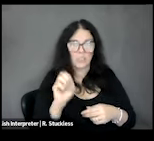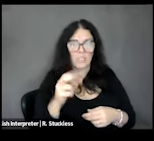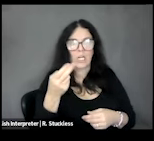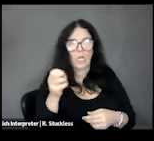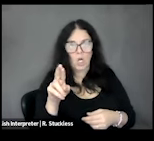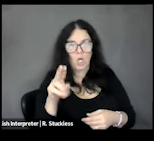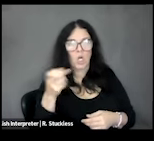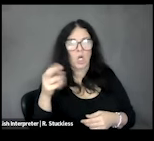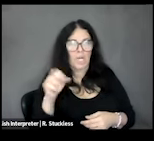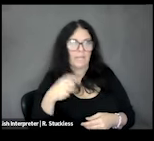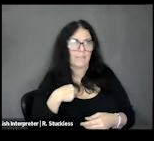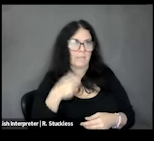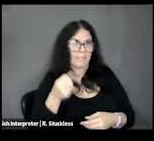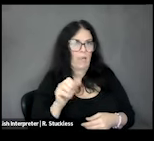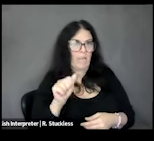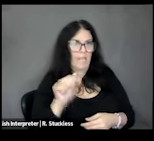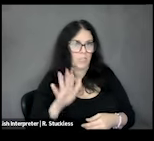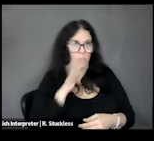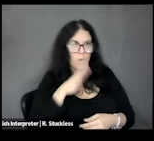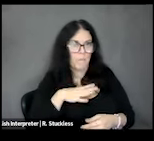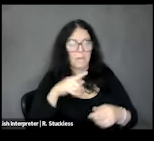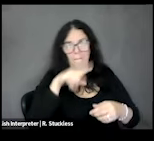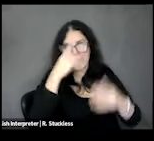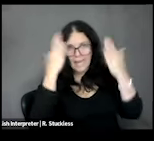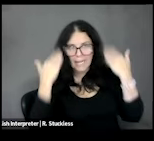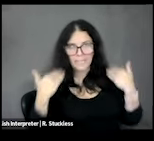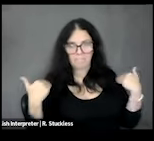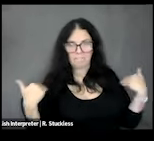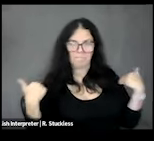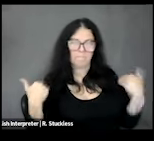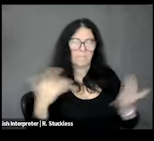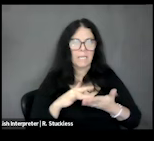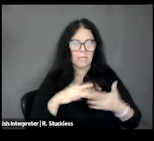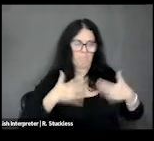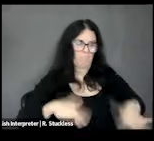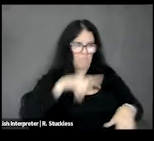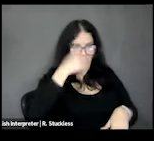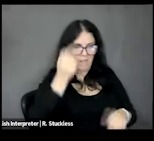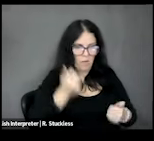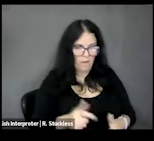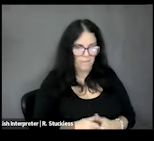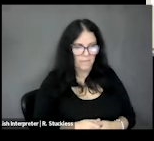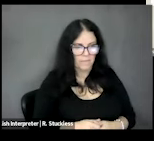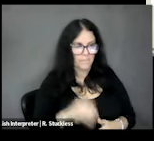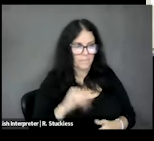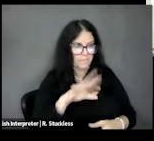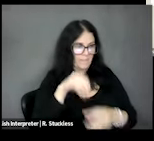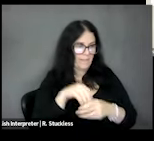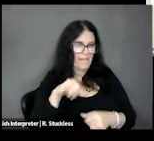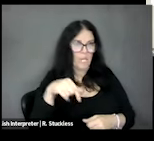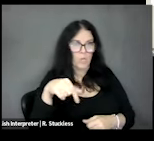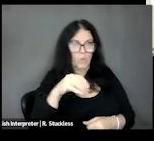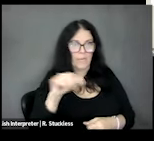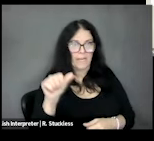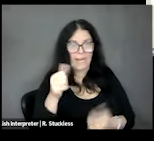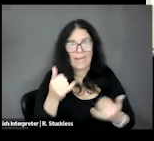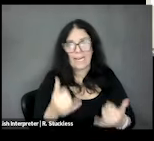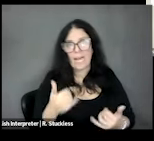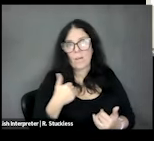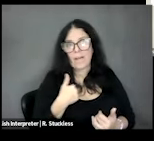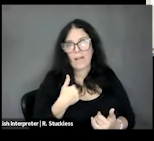all black, and I have medium length black hair. So, just going in from the Q&A right now, we have